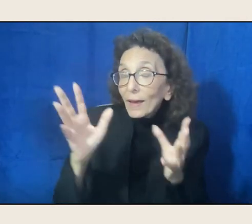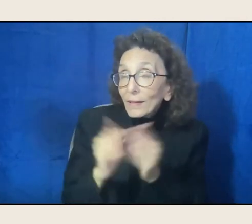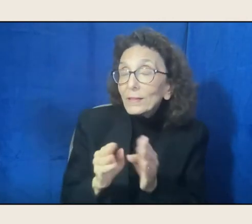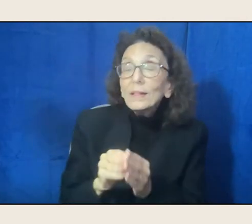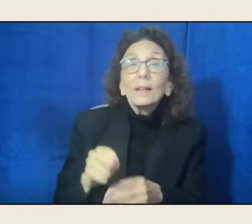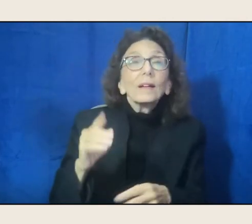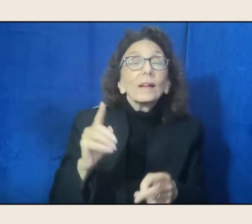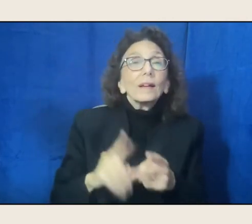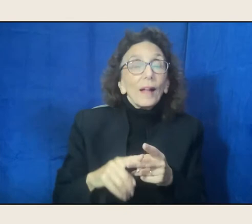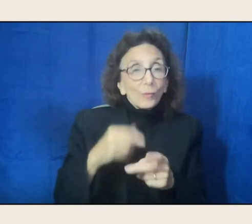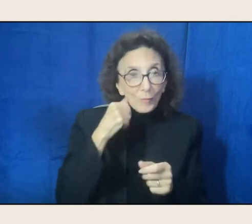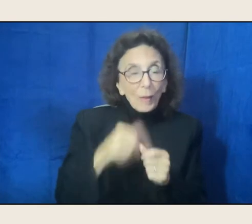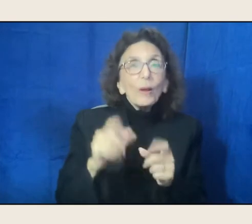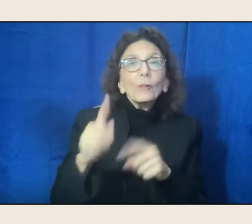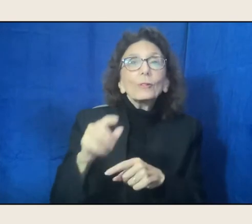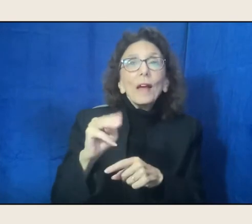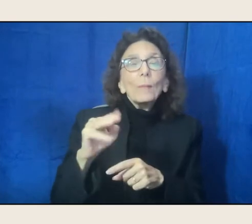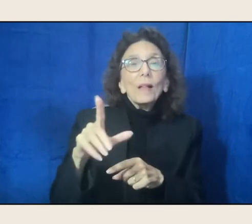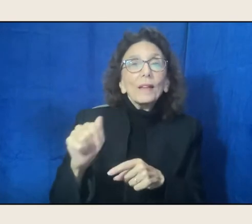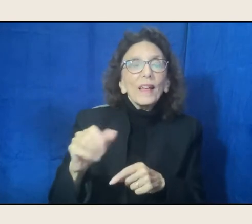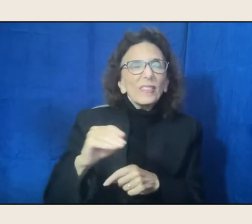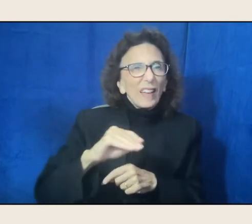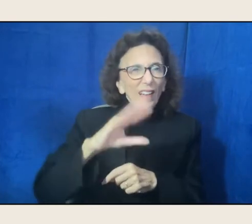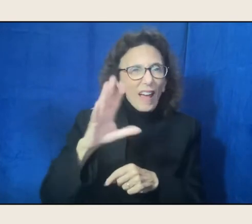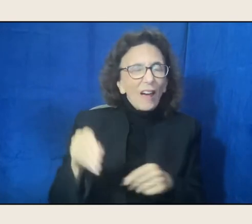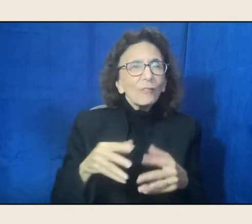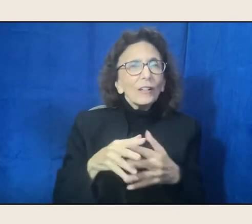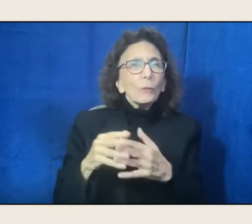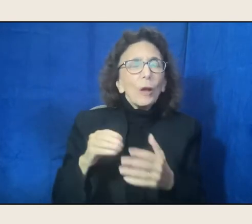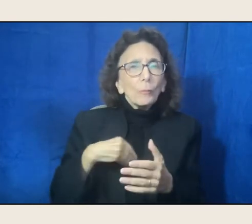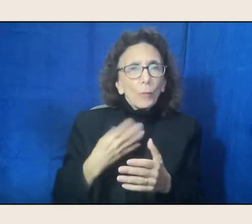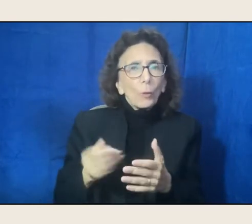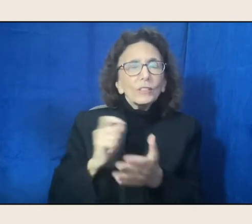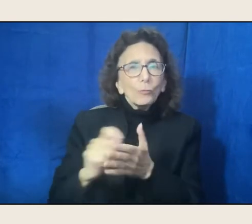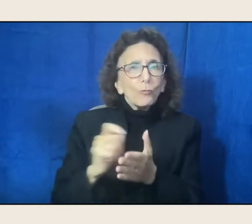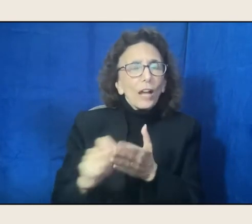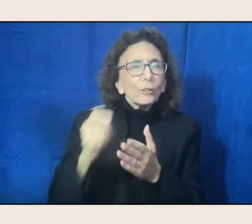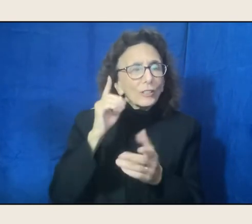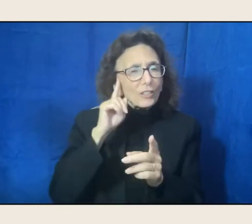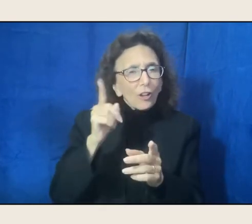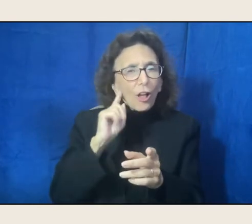and they would have the African-American poets and writers and scholars-- - Yes. Who were African-American,